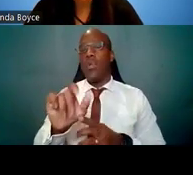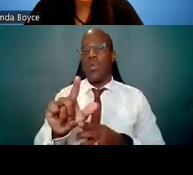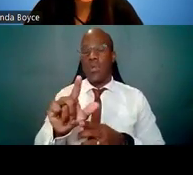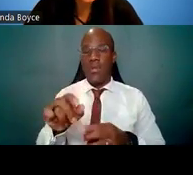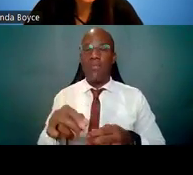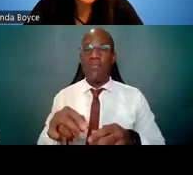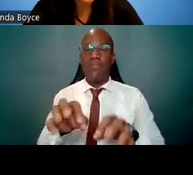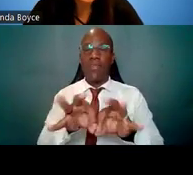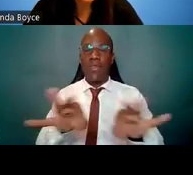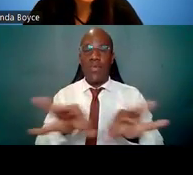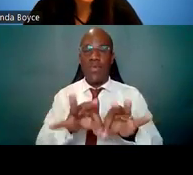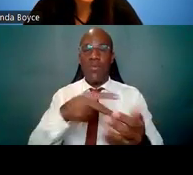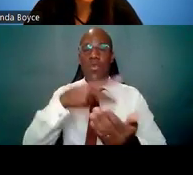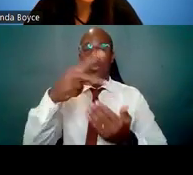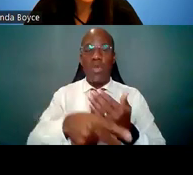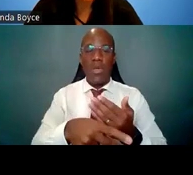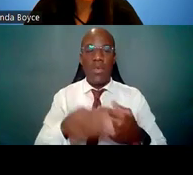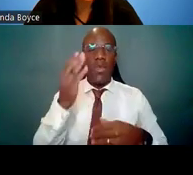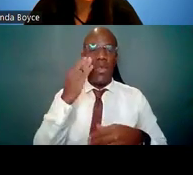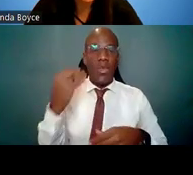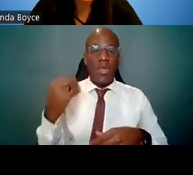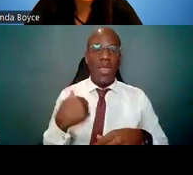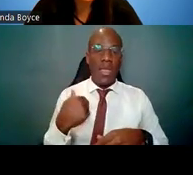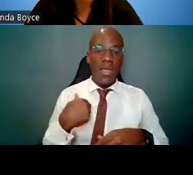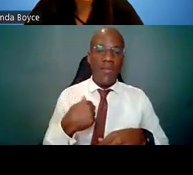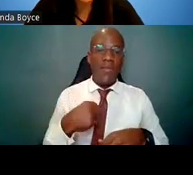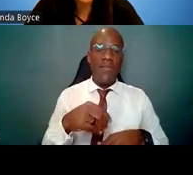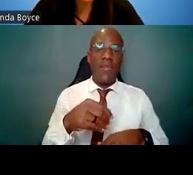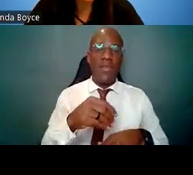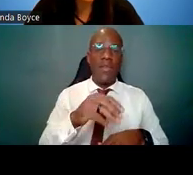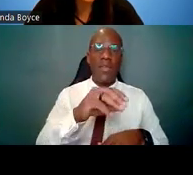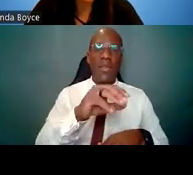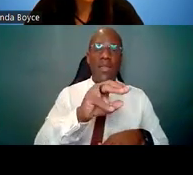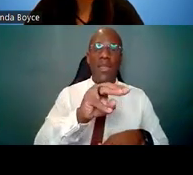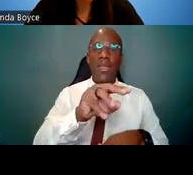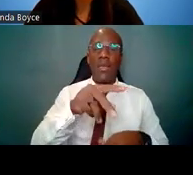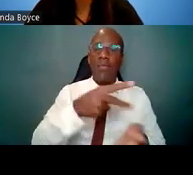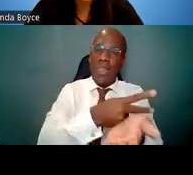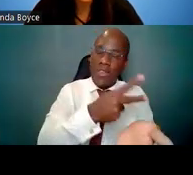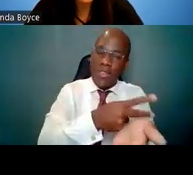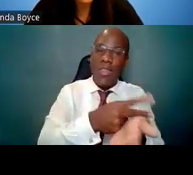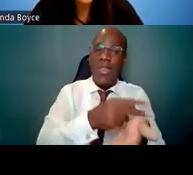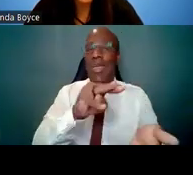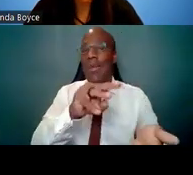but we know there are other dual degree programs as well, including veterinary programs and dental programs.